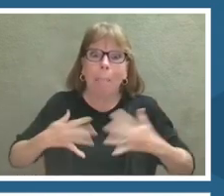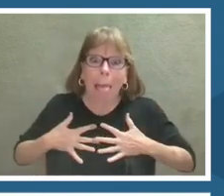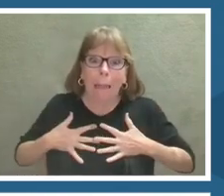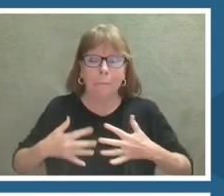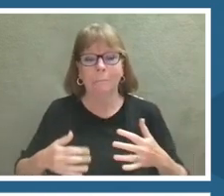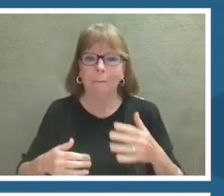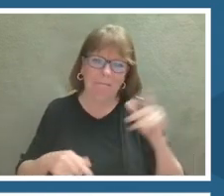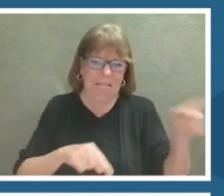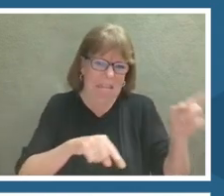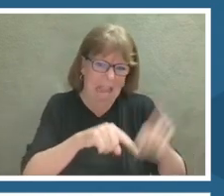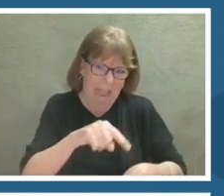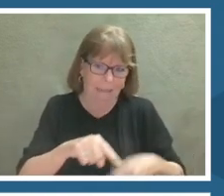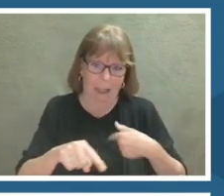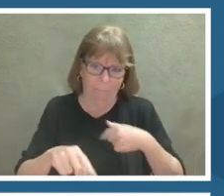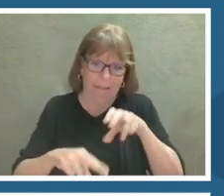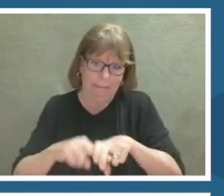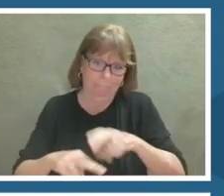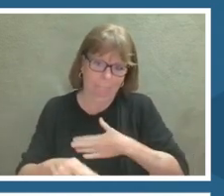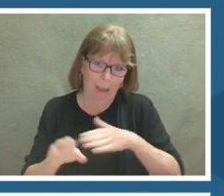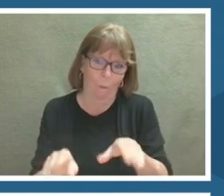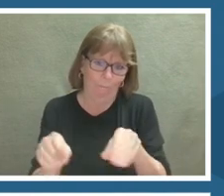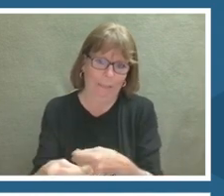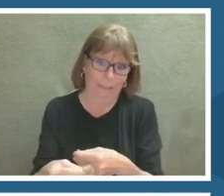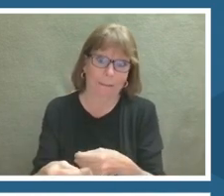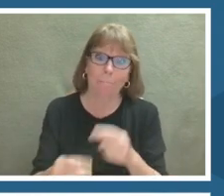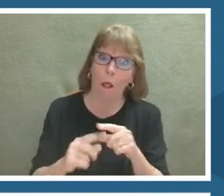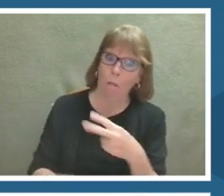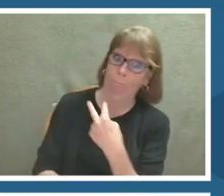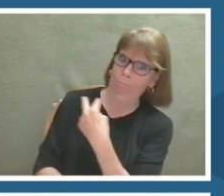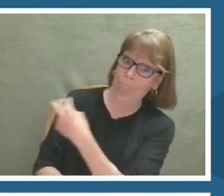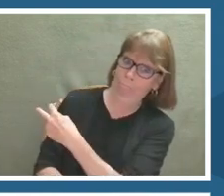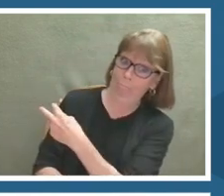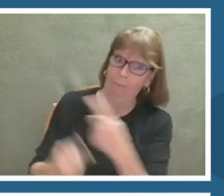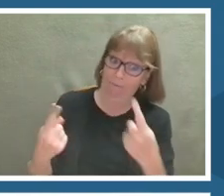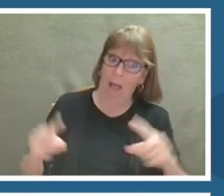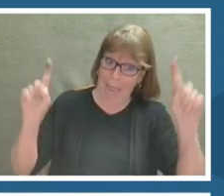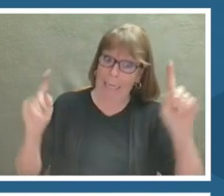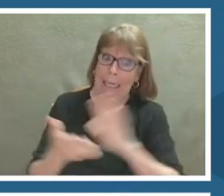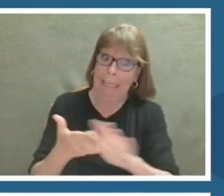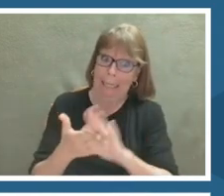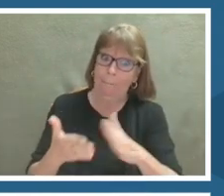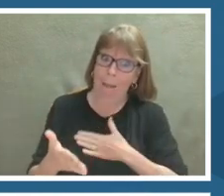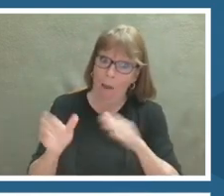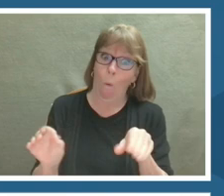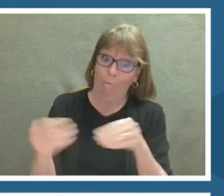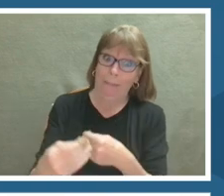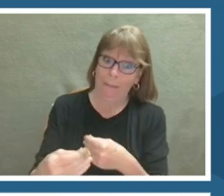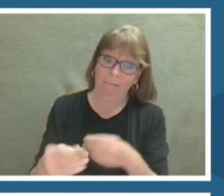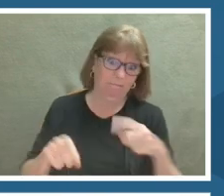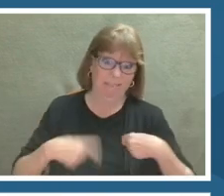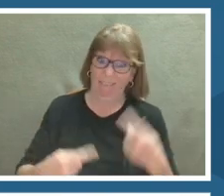It's clean for the first time in about five years. That is what is on the screen.